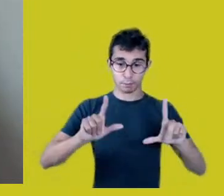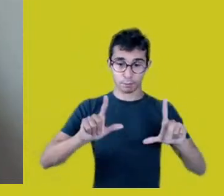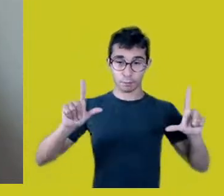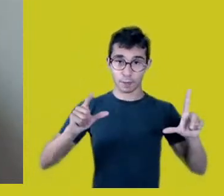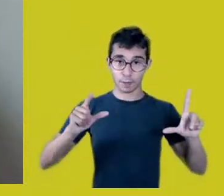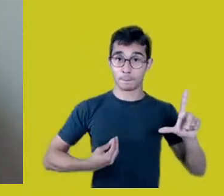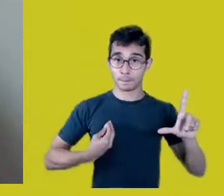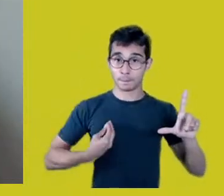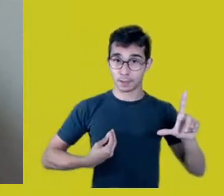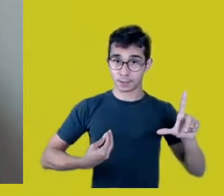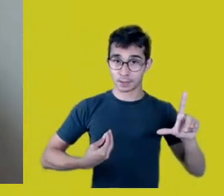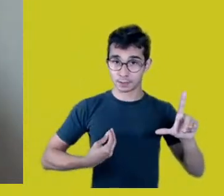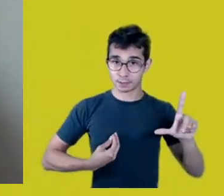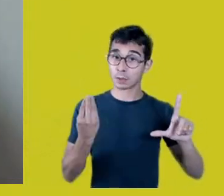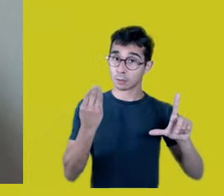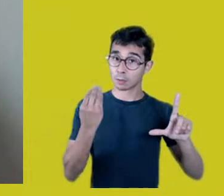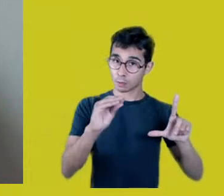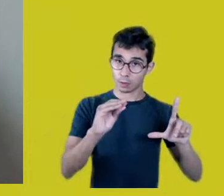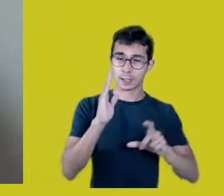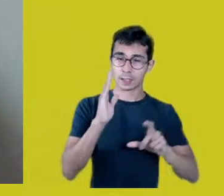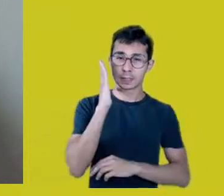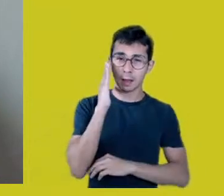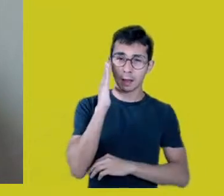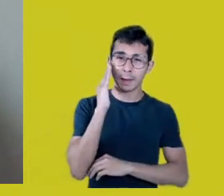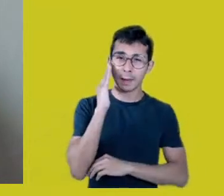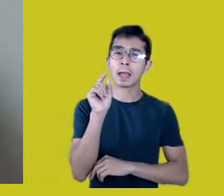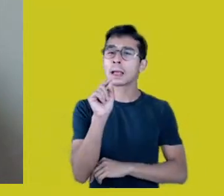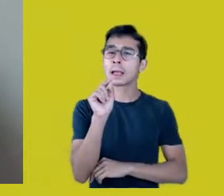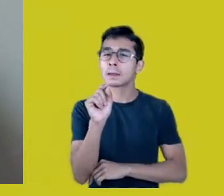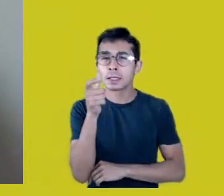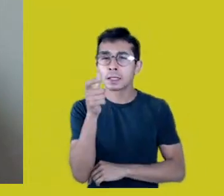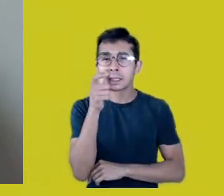who’s managing to follow the whole program.